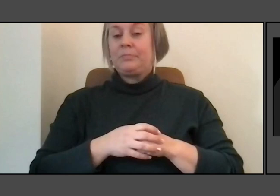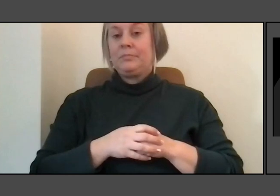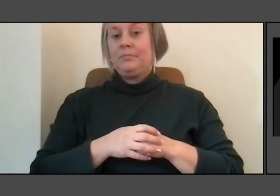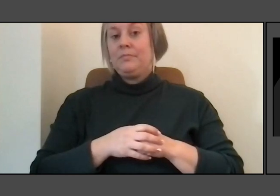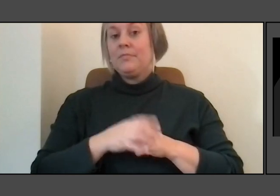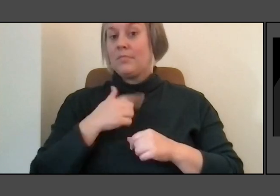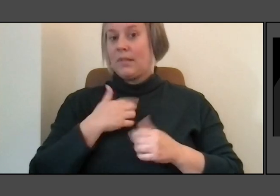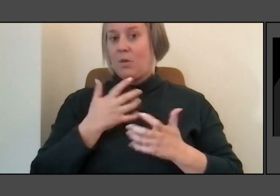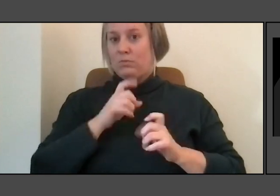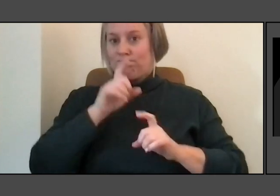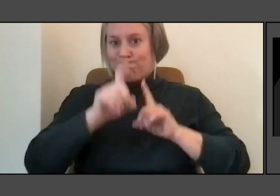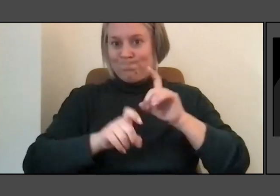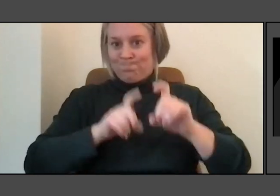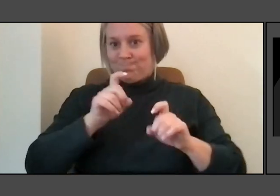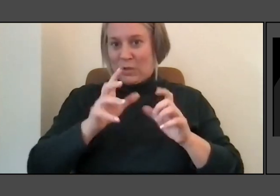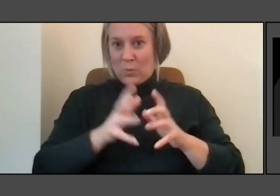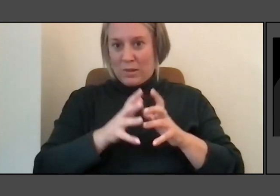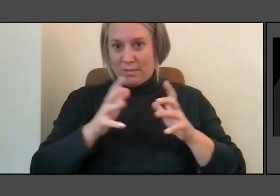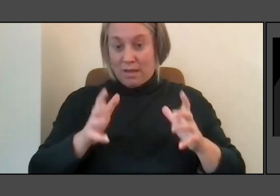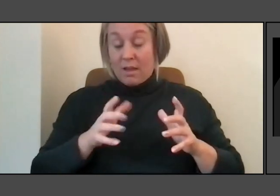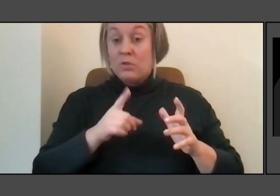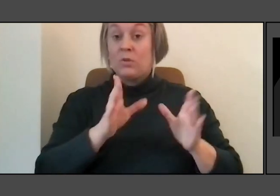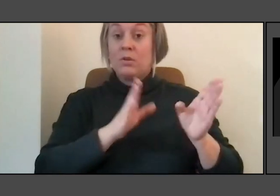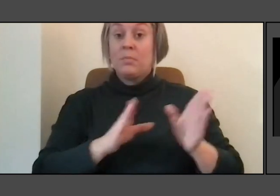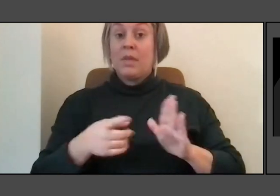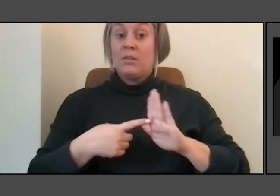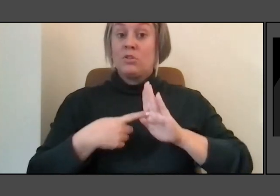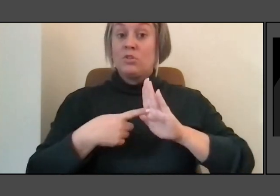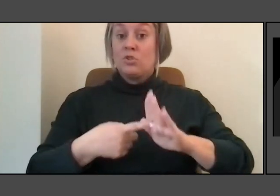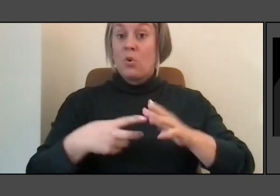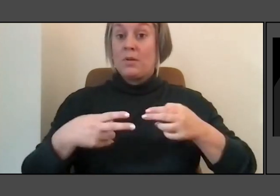You were going to show us some slides about the changes that you've seen